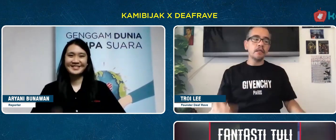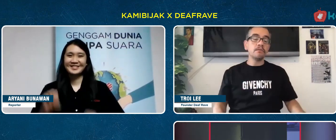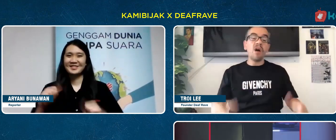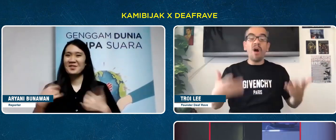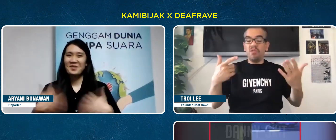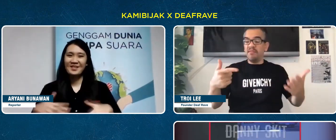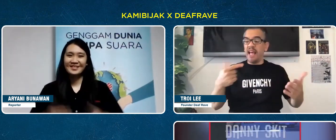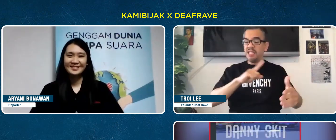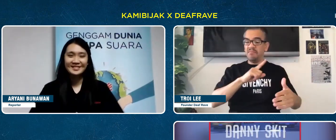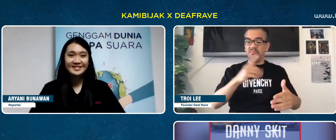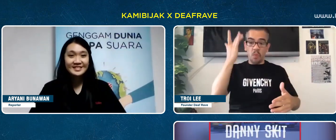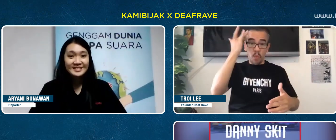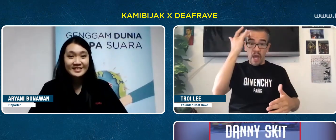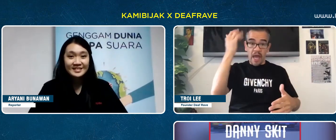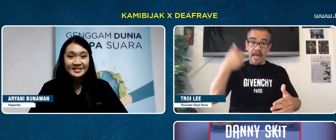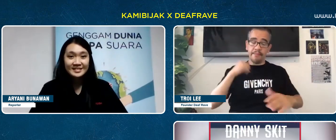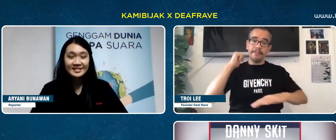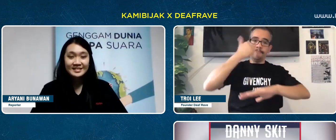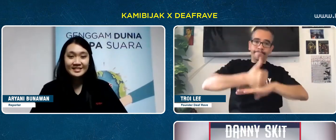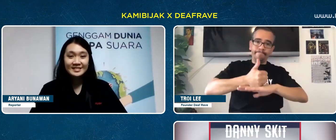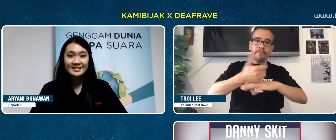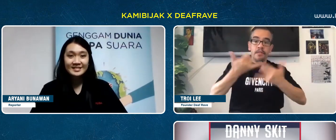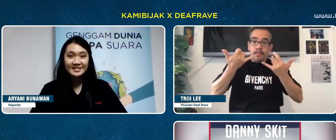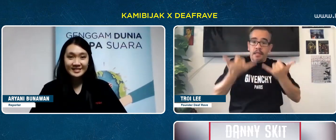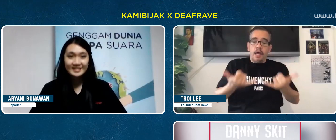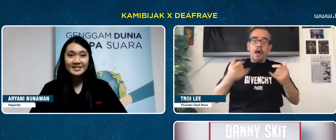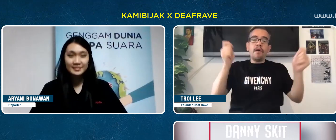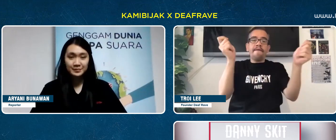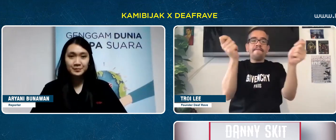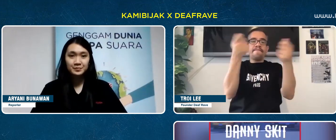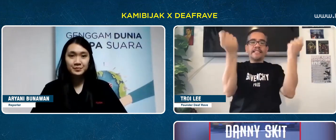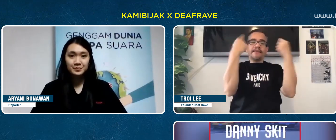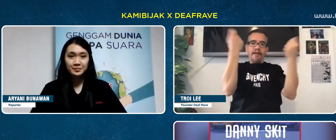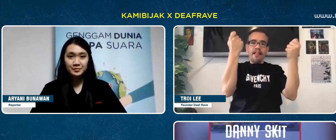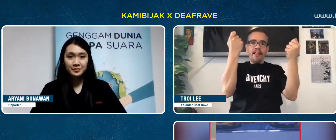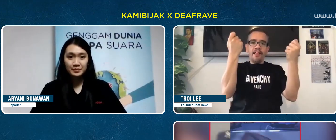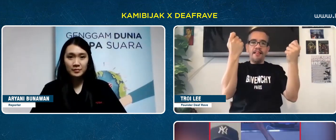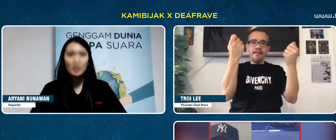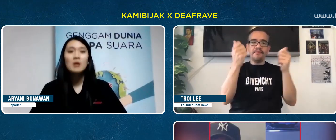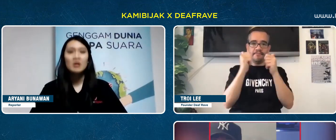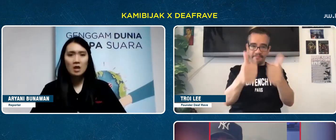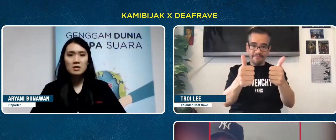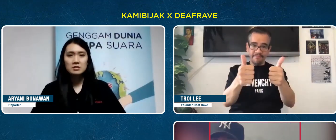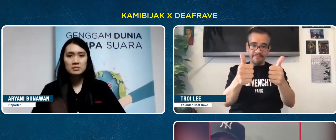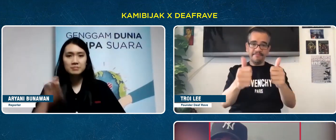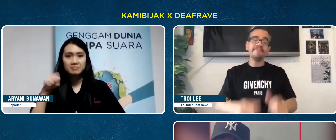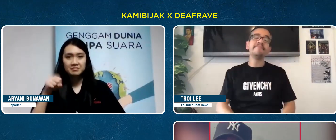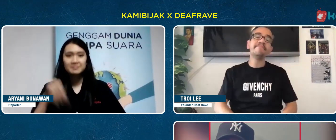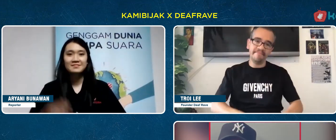That's why I held this Deaf Festival.